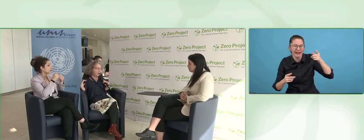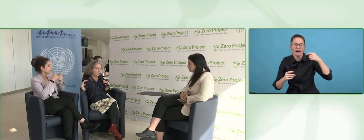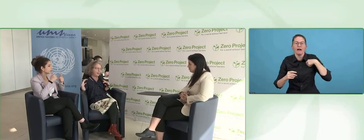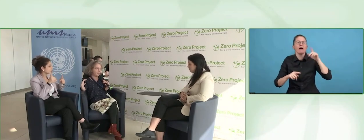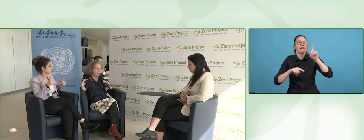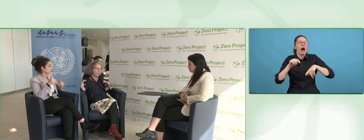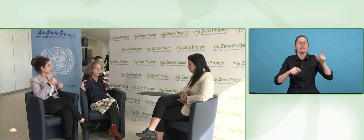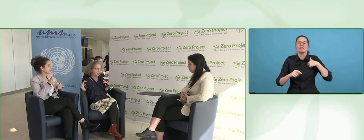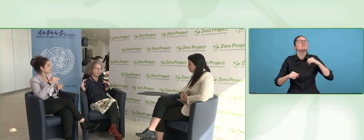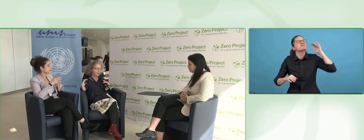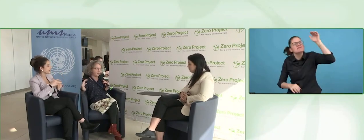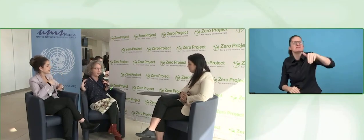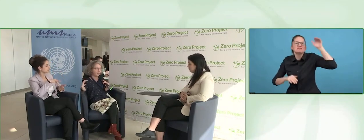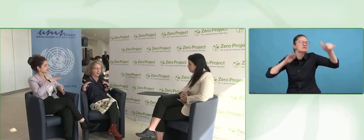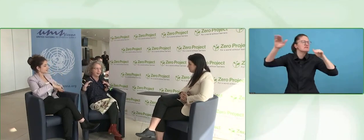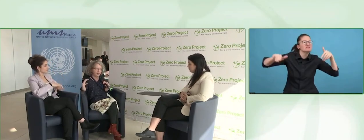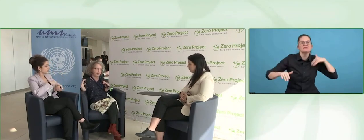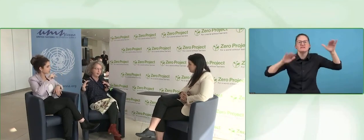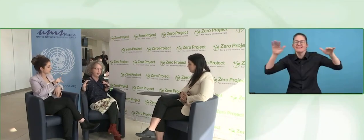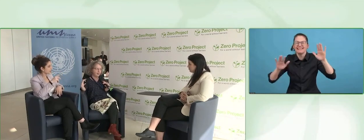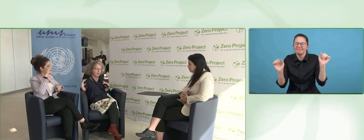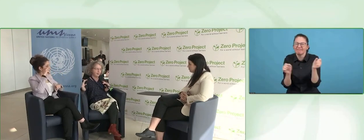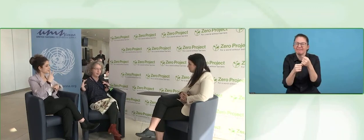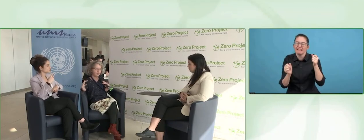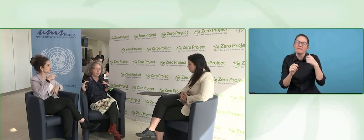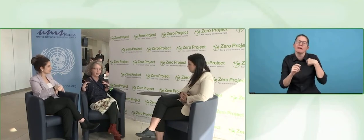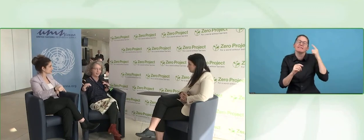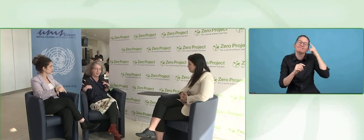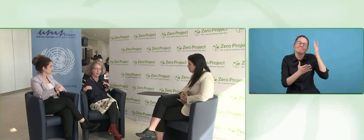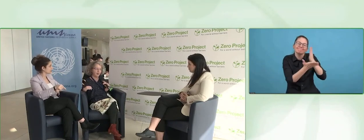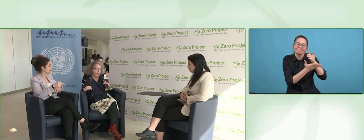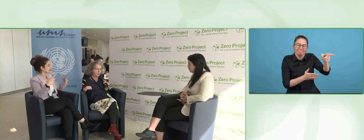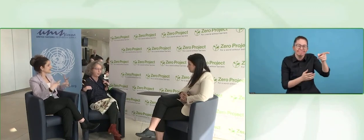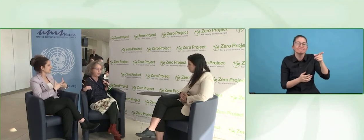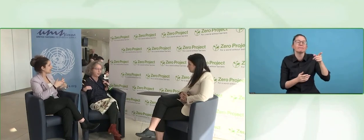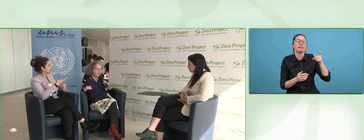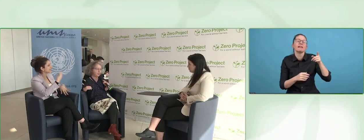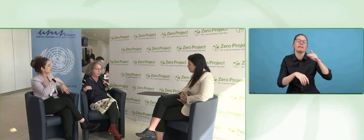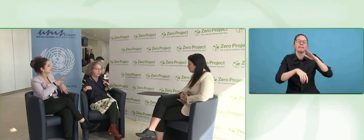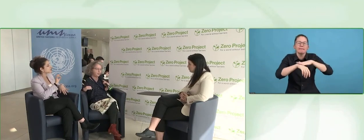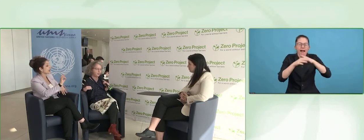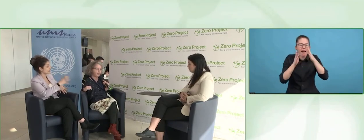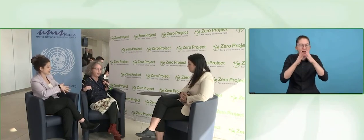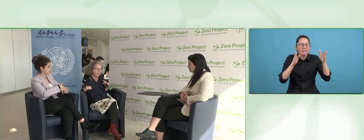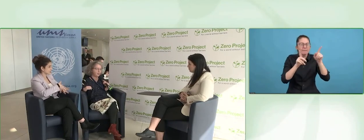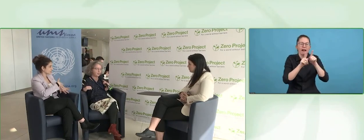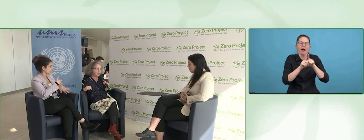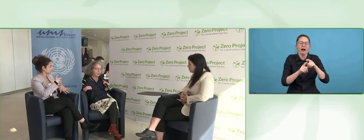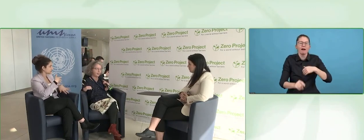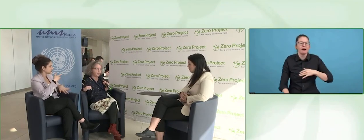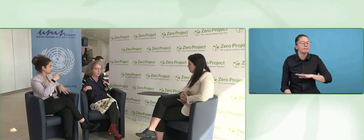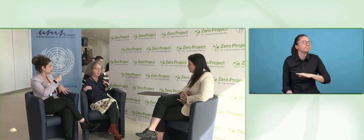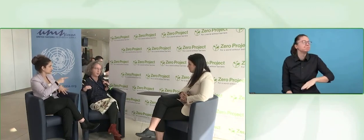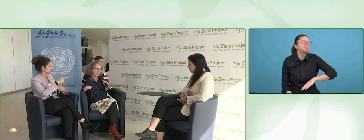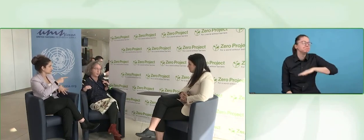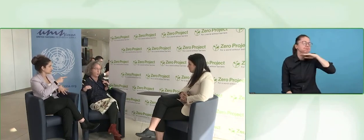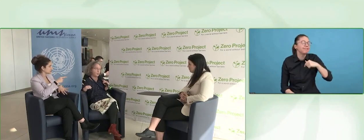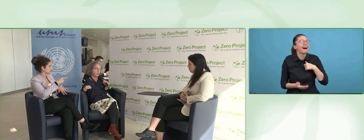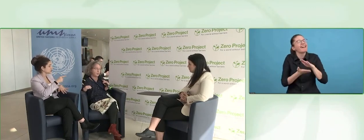job, in that position, in a society? How was it for you? Do you feel you are discriminative because you are a woman?